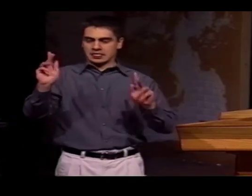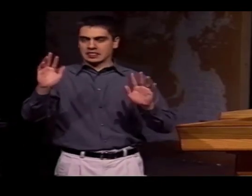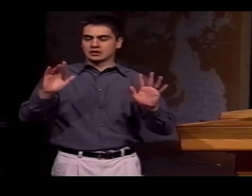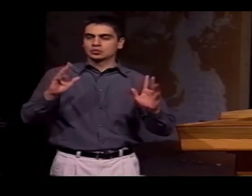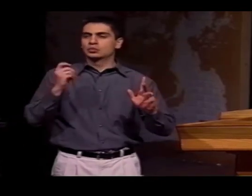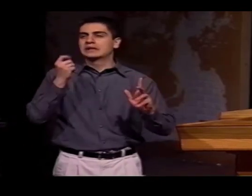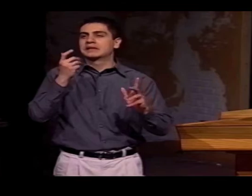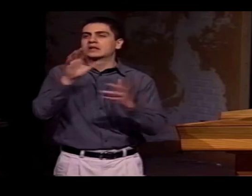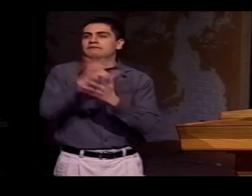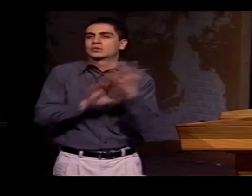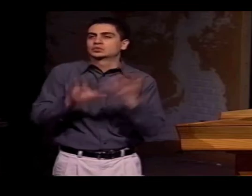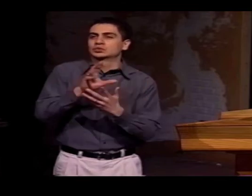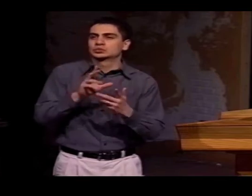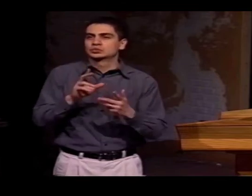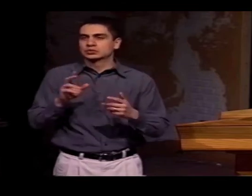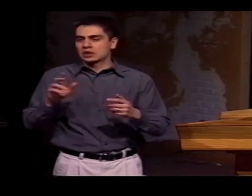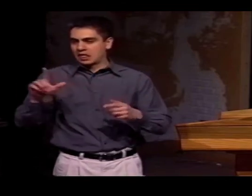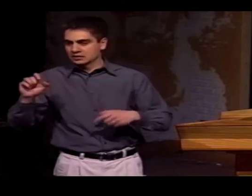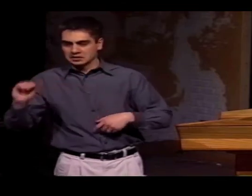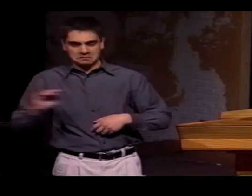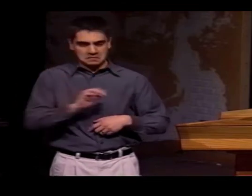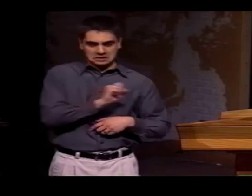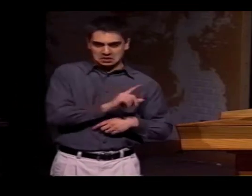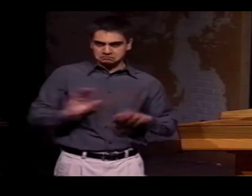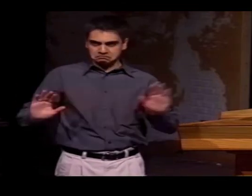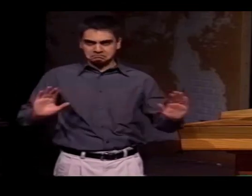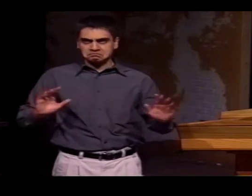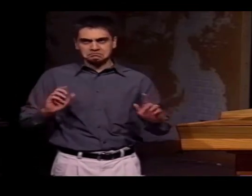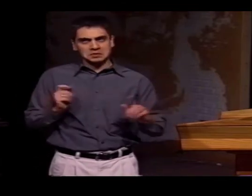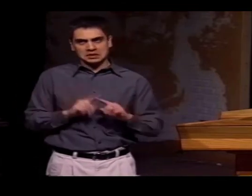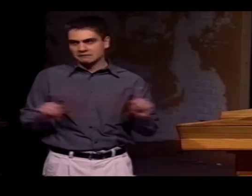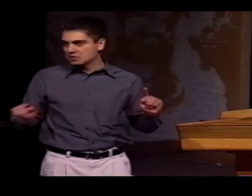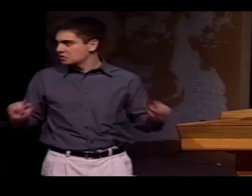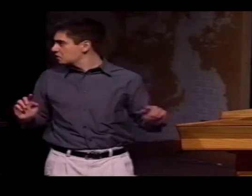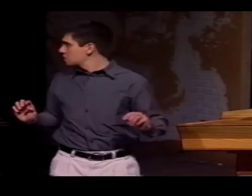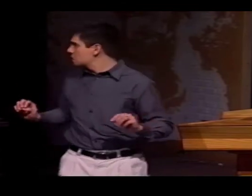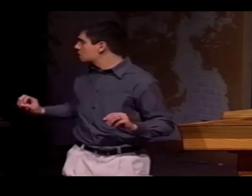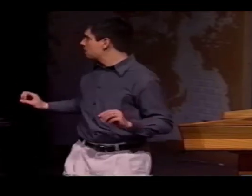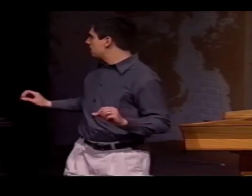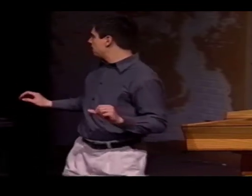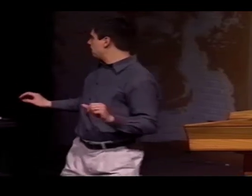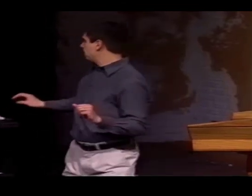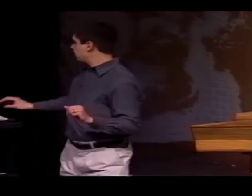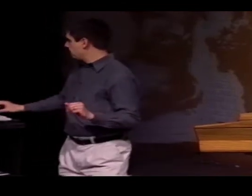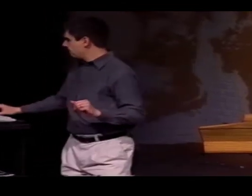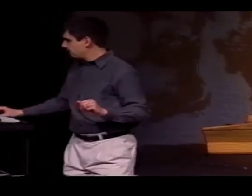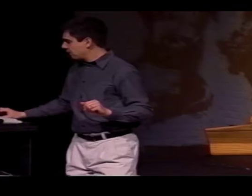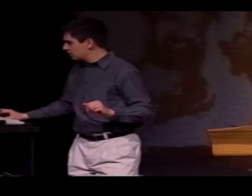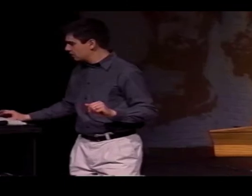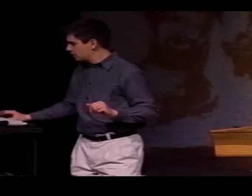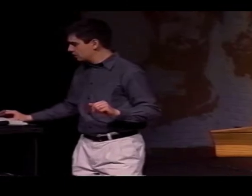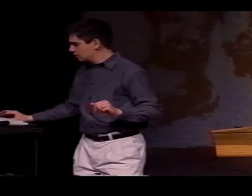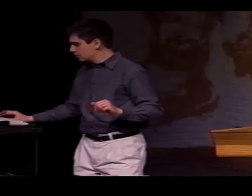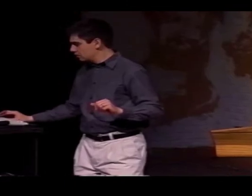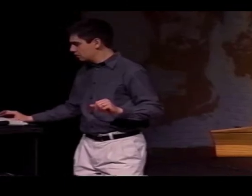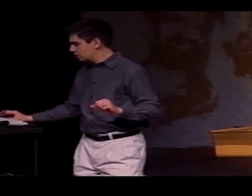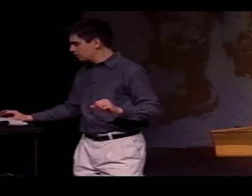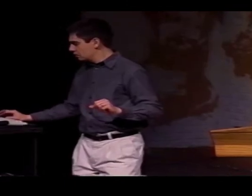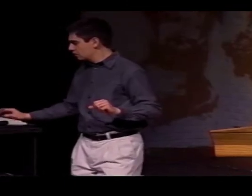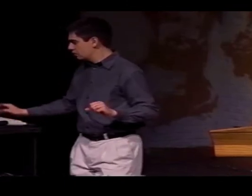AND THE "P" COME FROM DIFFERENT LANGUAGE BASES, AND THAT'S AN EXAMPLE OF THE INTERFERENCE WITH THE CONTACT BETWEEN THE TWO IMAGES.